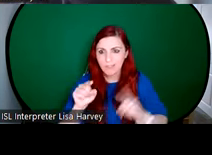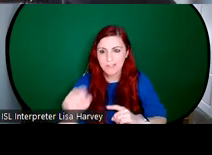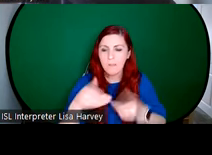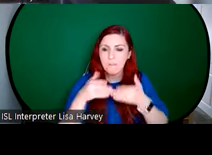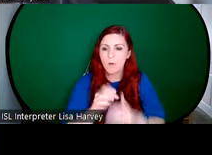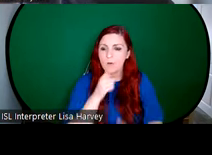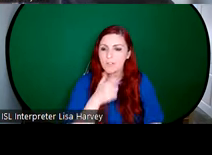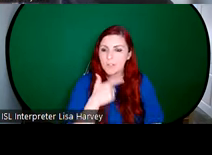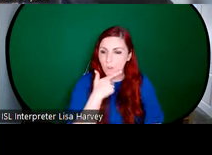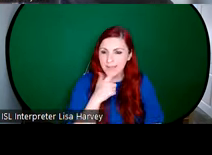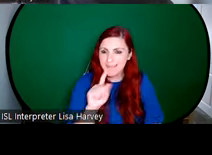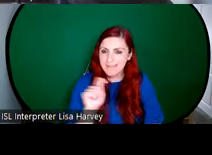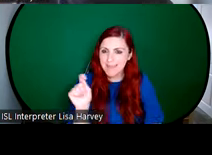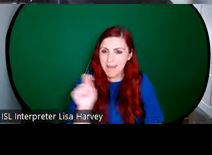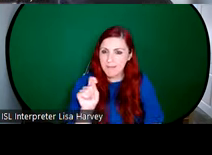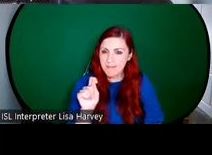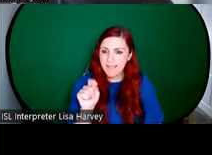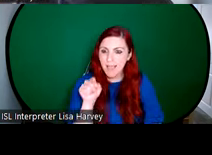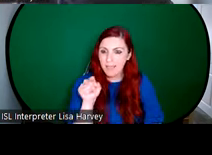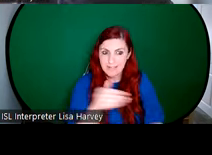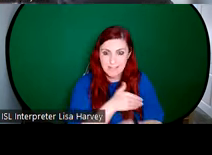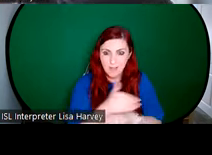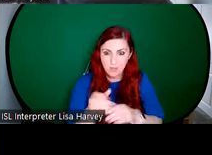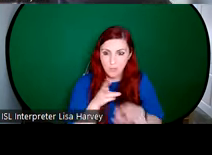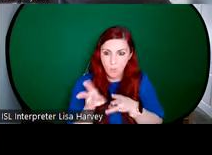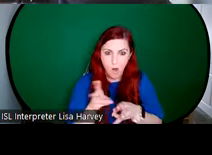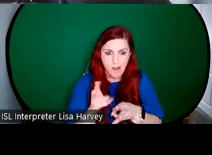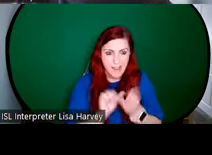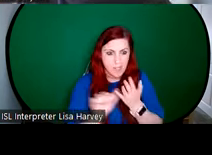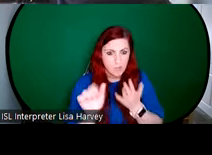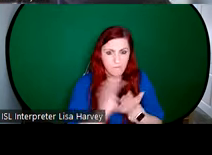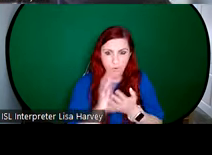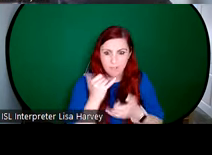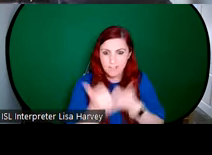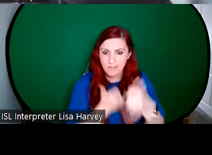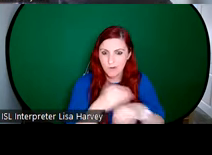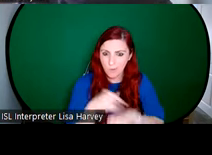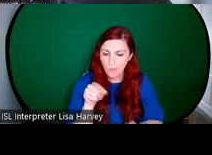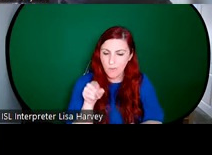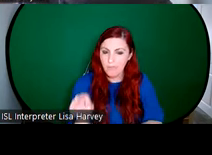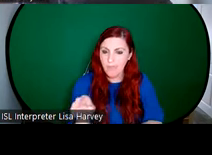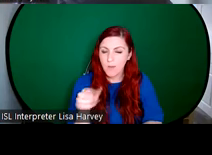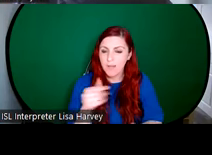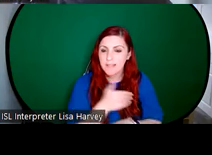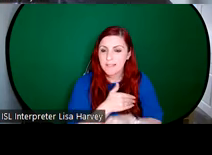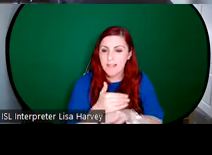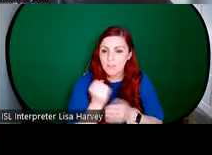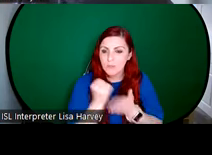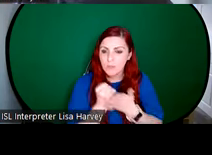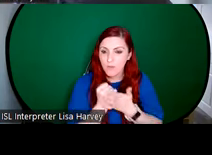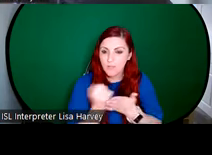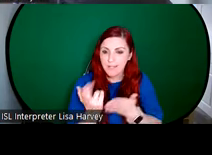and he began working at 14 and when he started studying art, he was also working